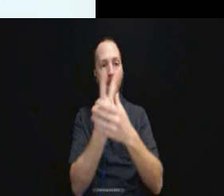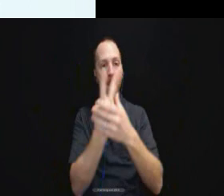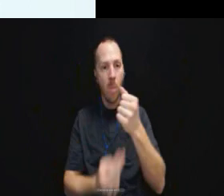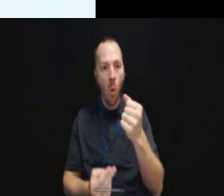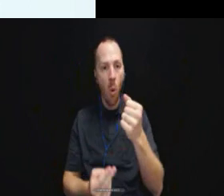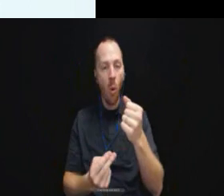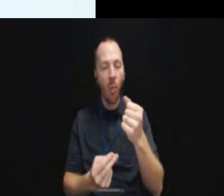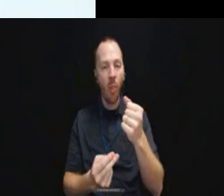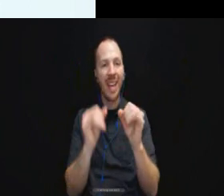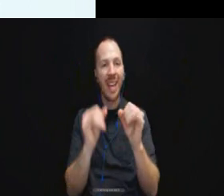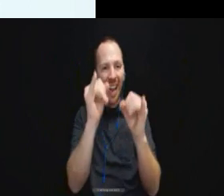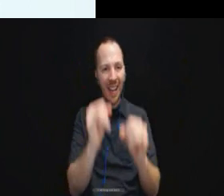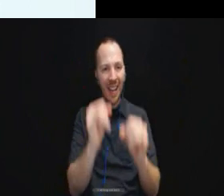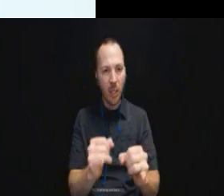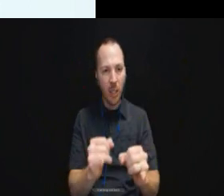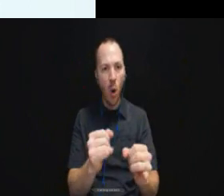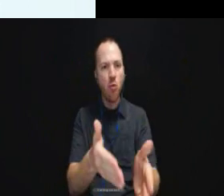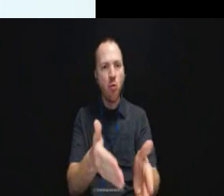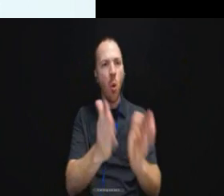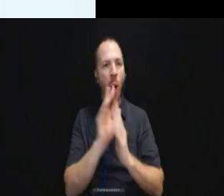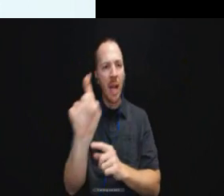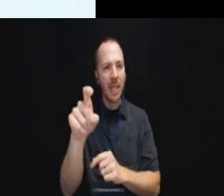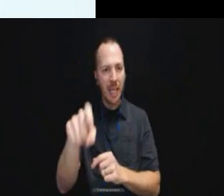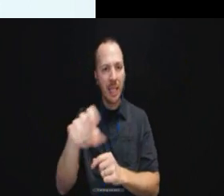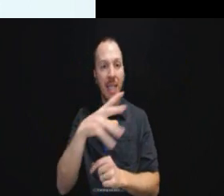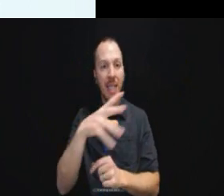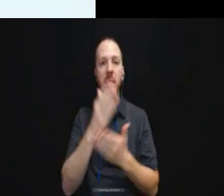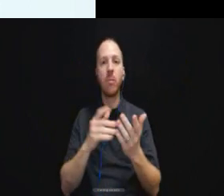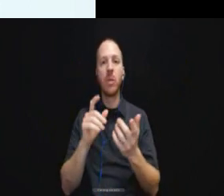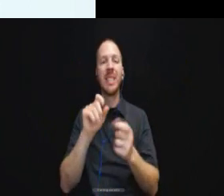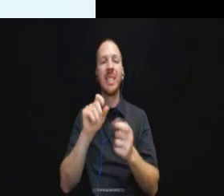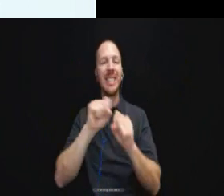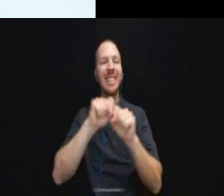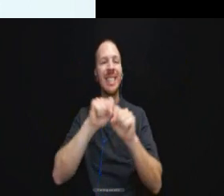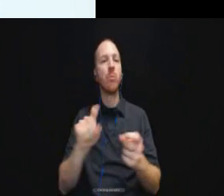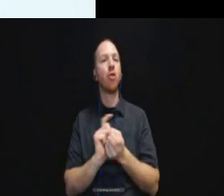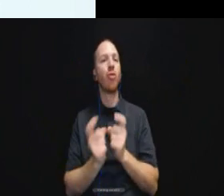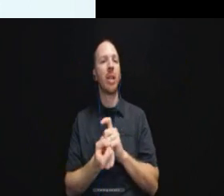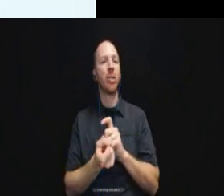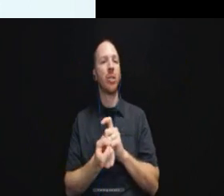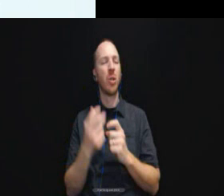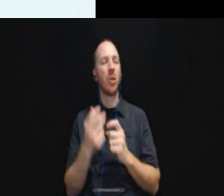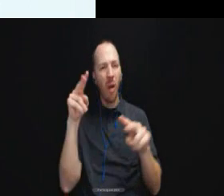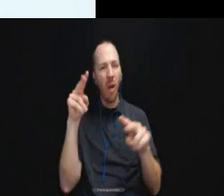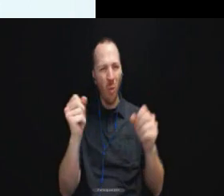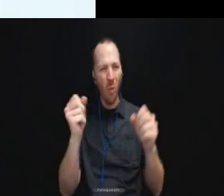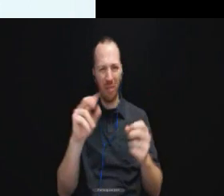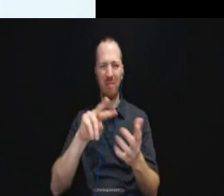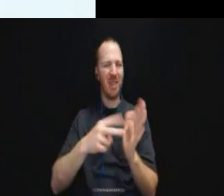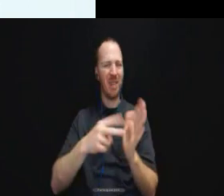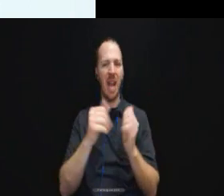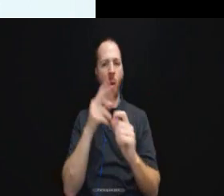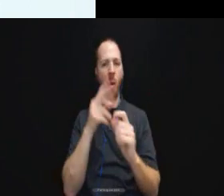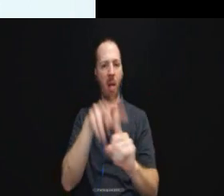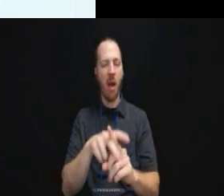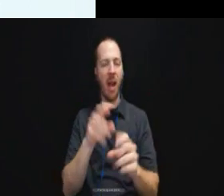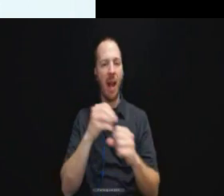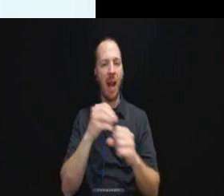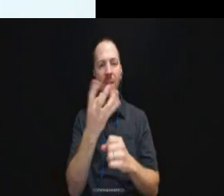requested needs and systemic changes. And we'll see kind of what that means and how that is applied in a couple of our upcoming